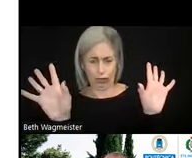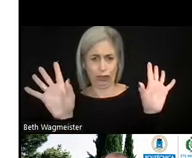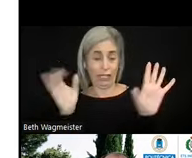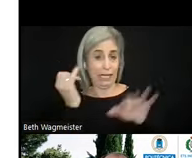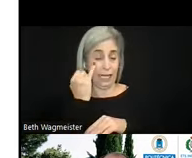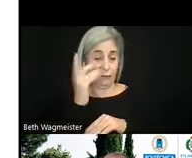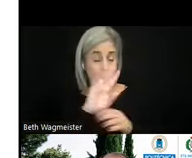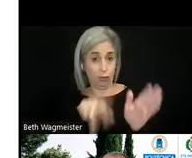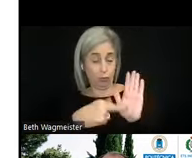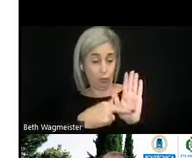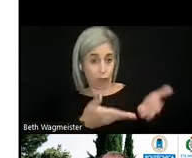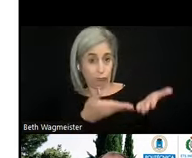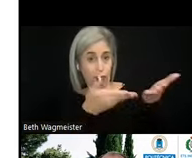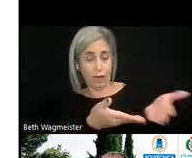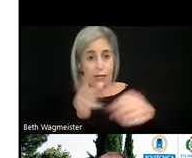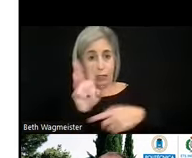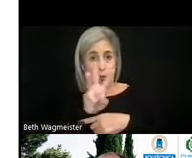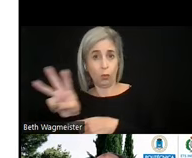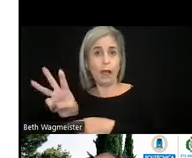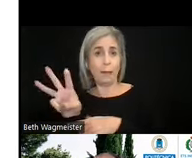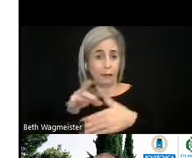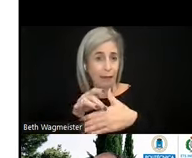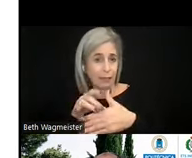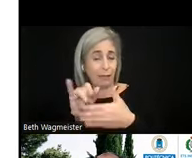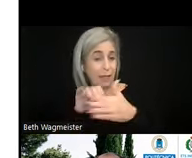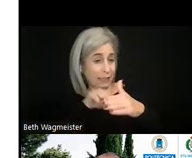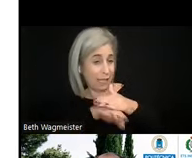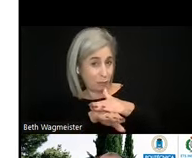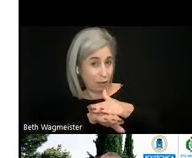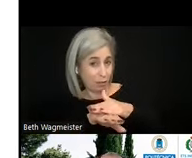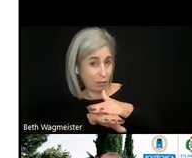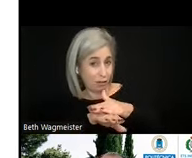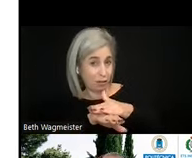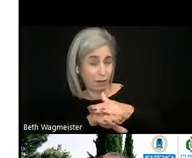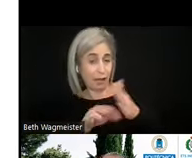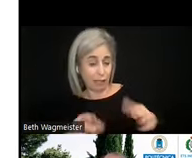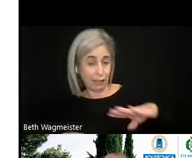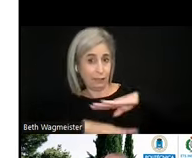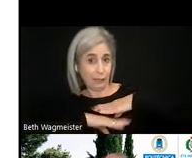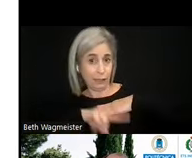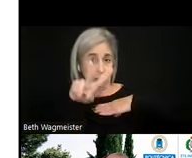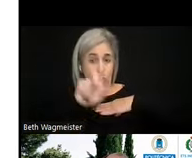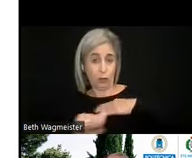to provide web content that is accessible that is meeting WCAG 2.0, then normally